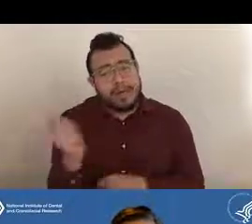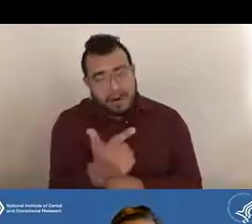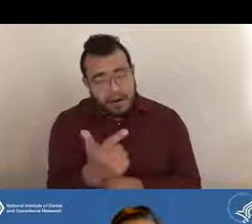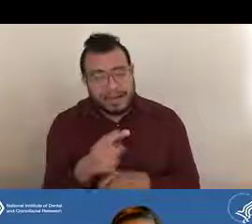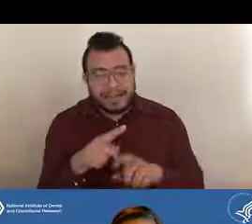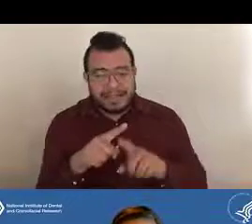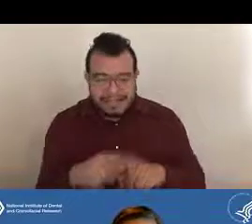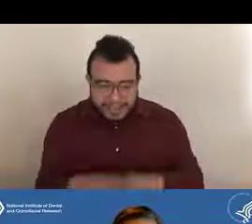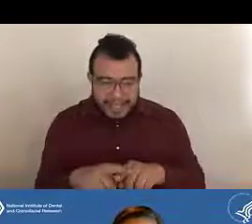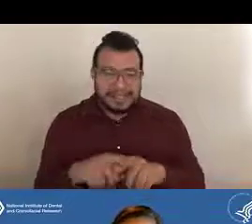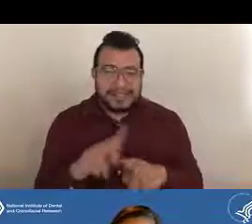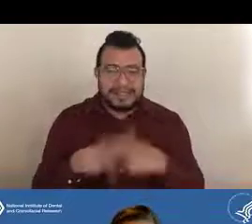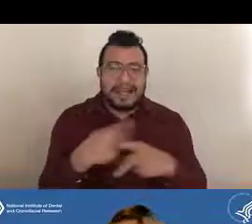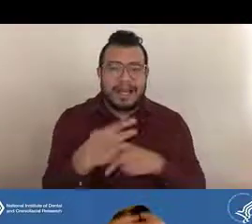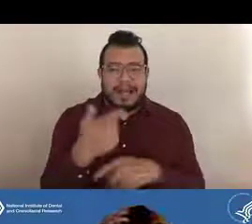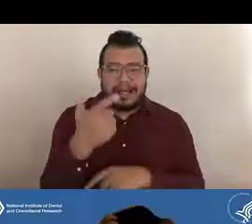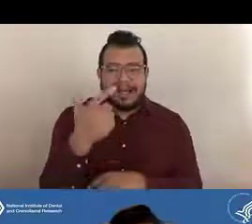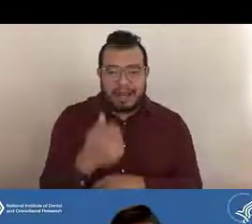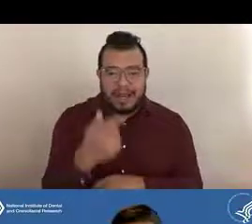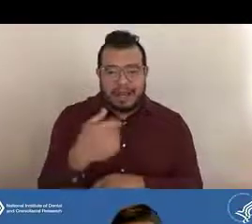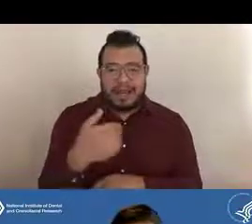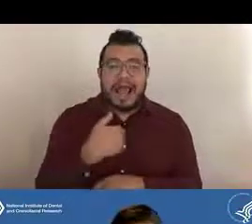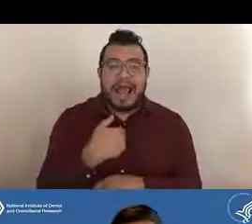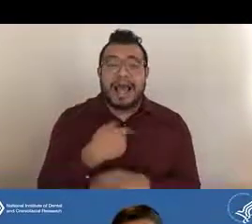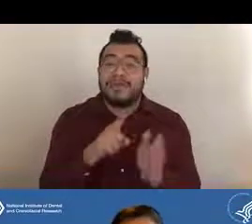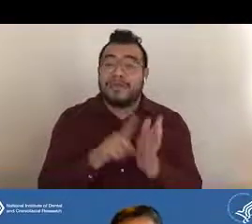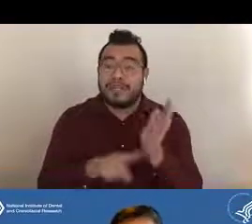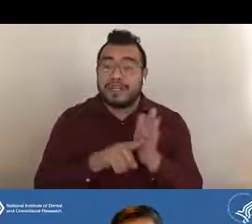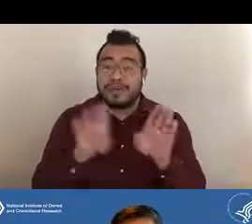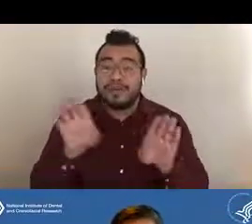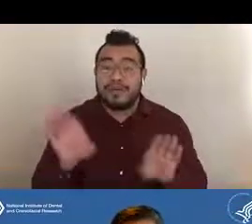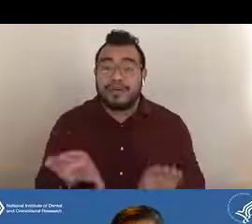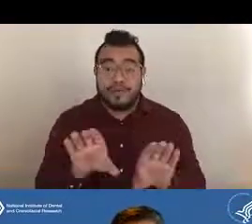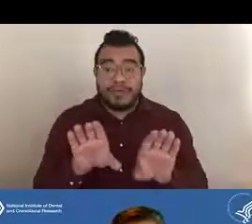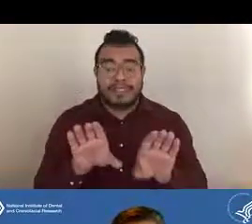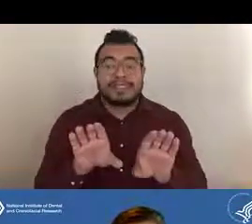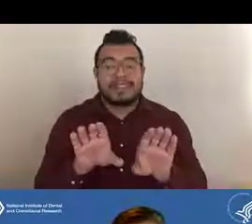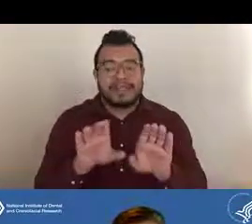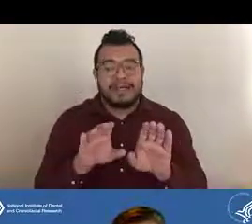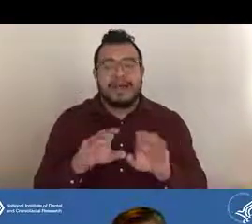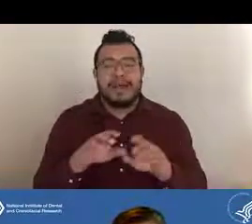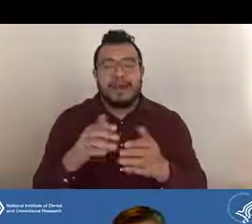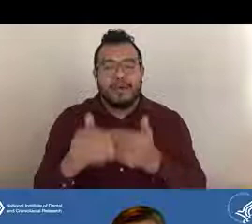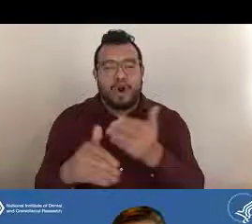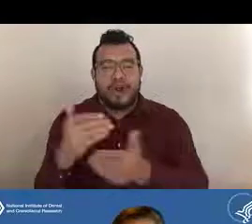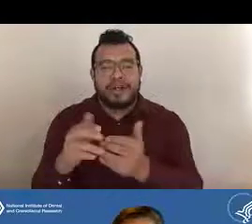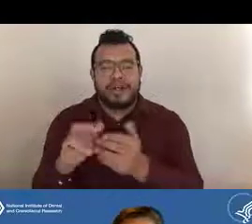but have research performance progress reports, also known as RPPRs.